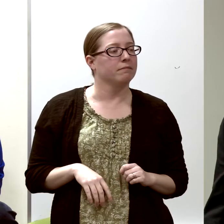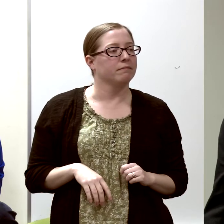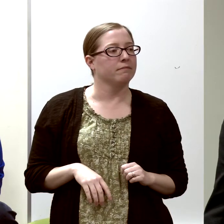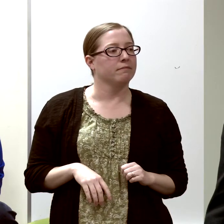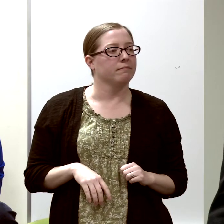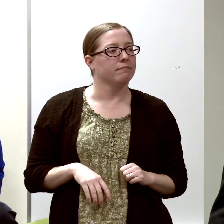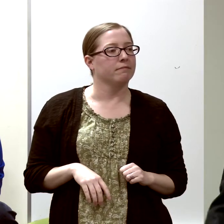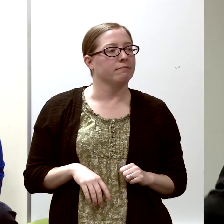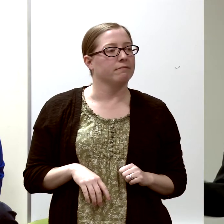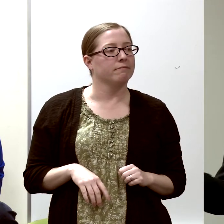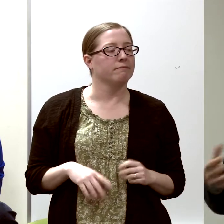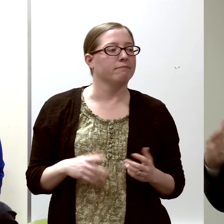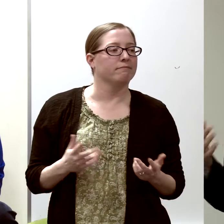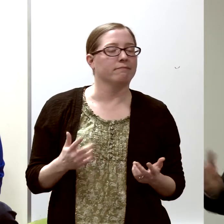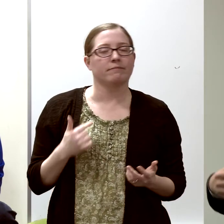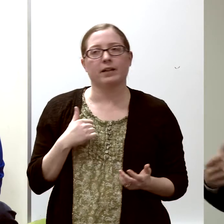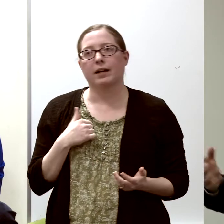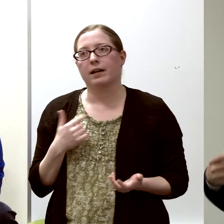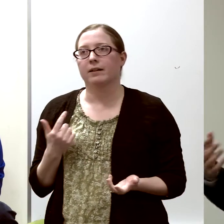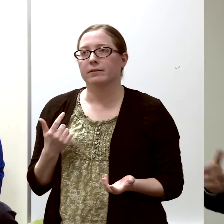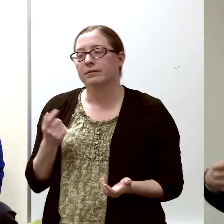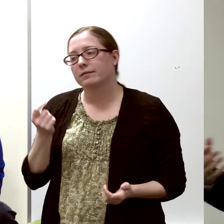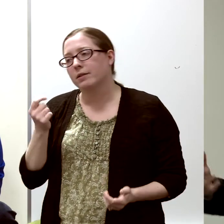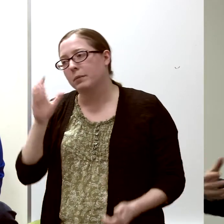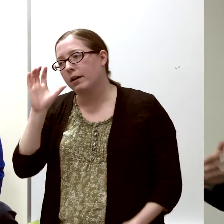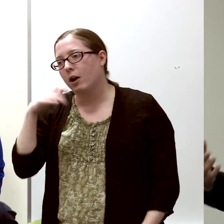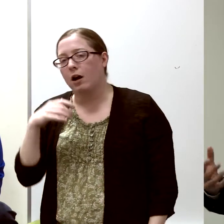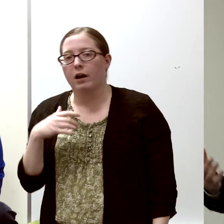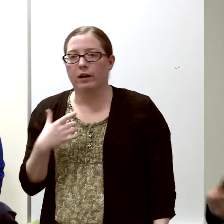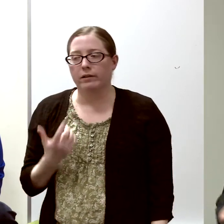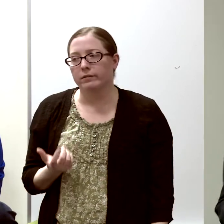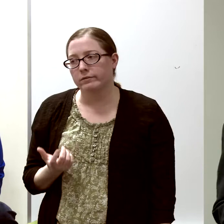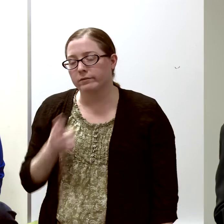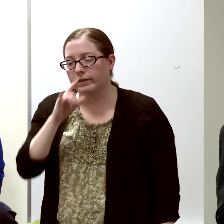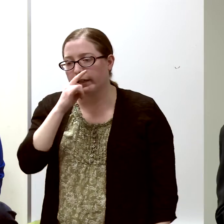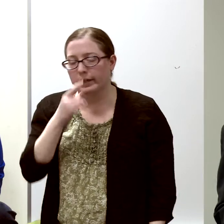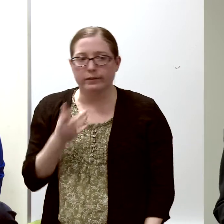Now, of course, I was kind of an odd kid. You know, you're in high school, and you see this,